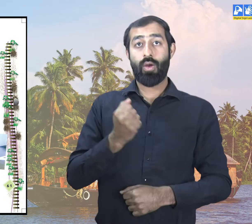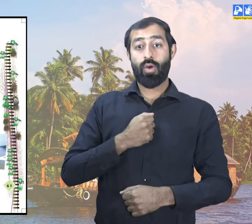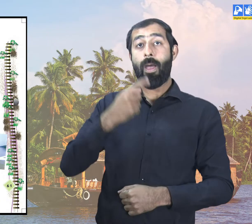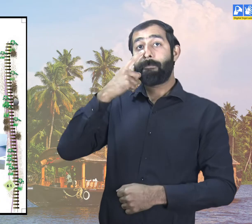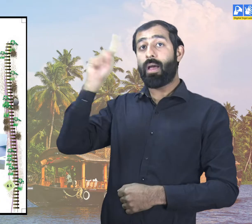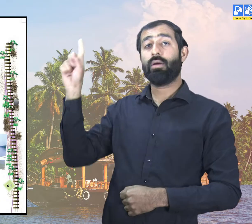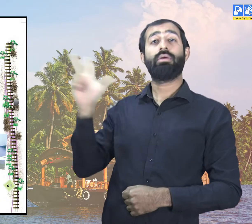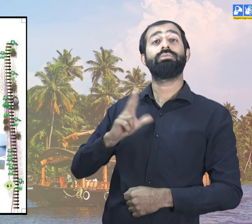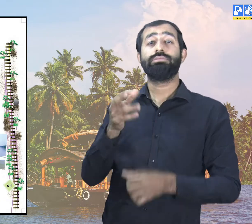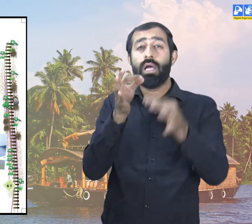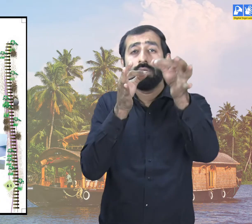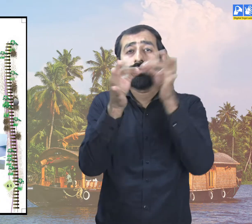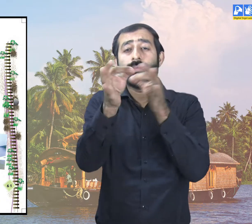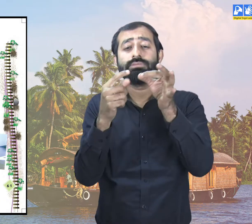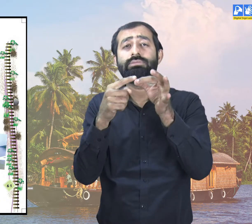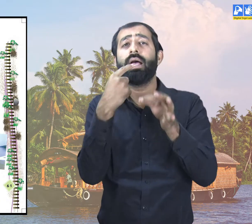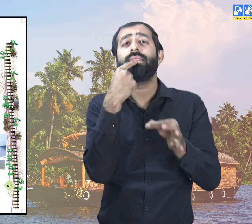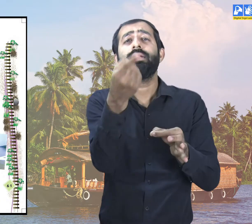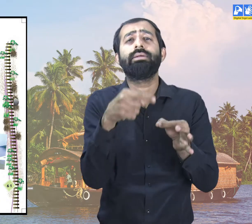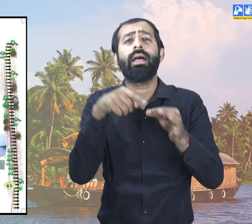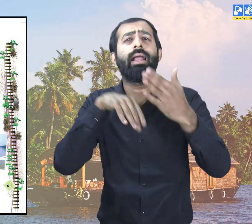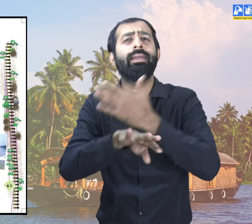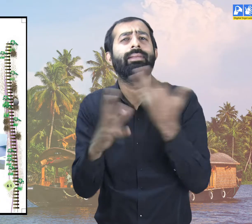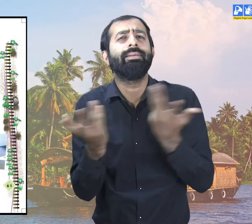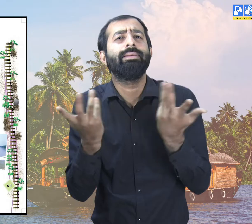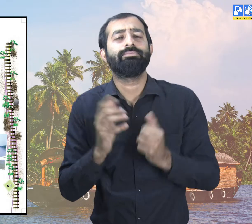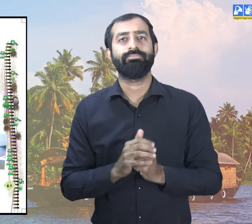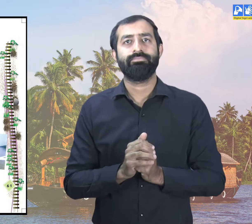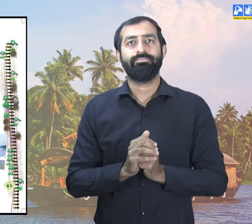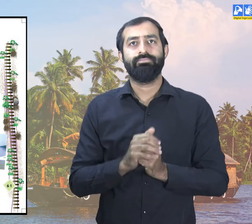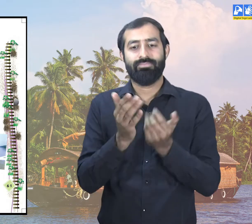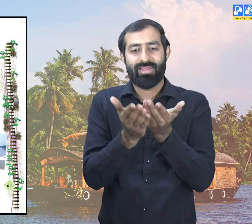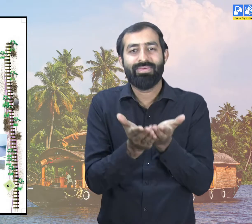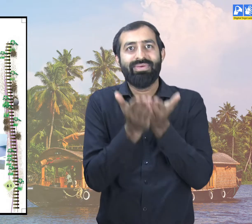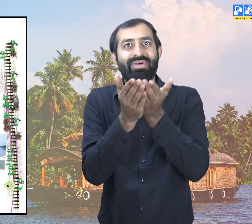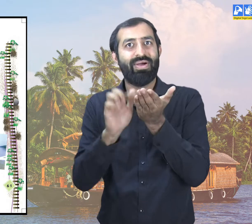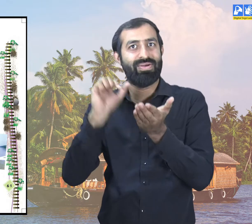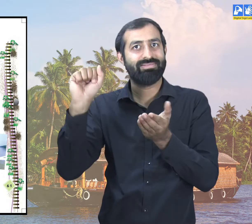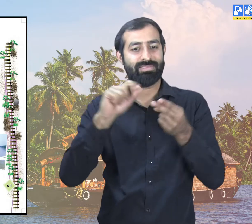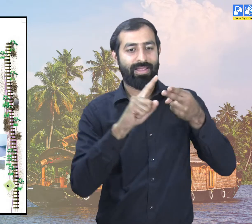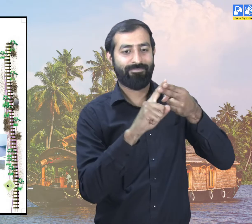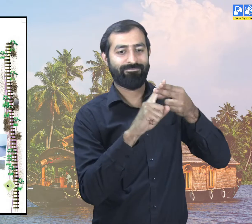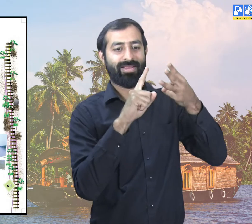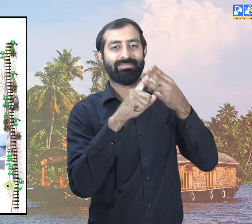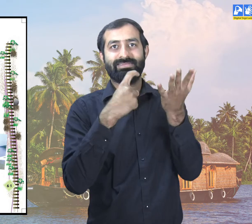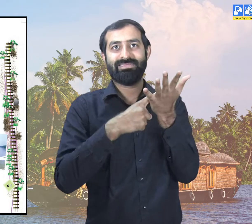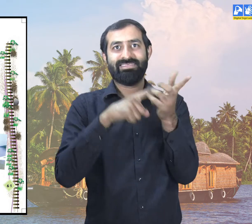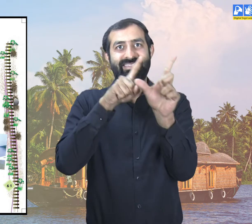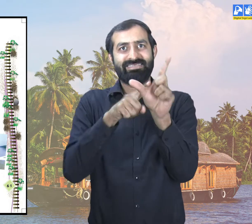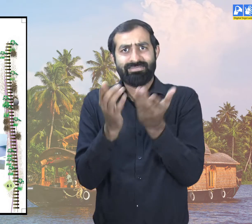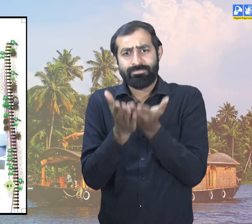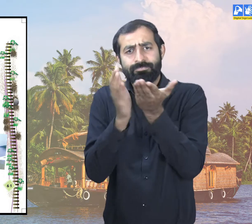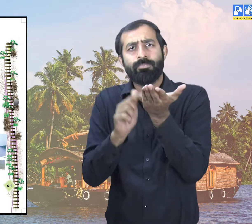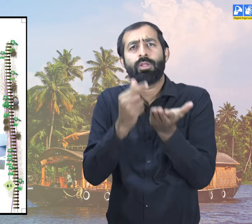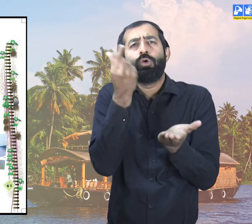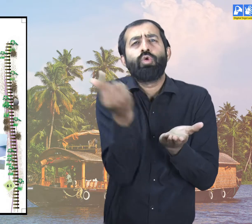Amma explained that the ferry was used by people